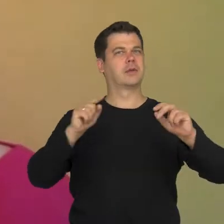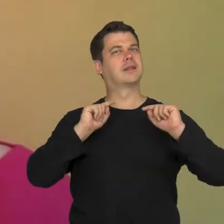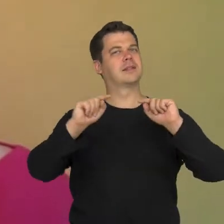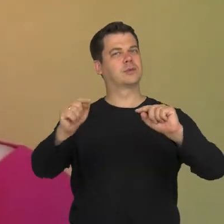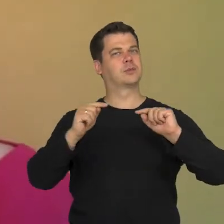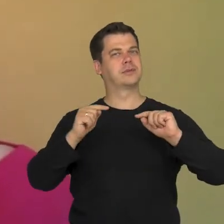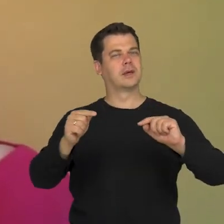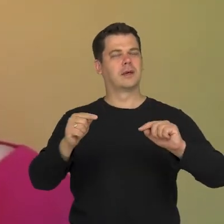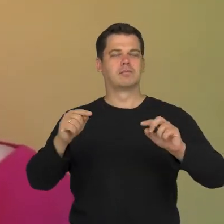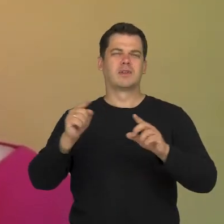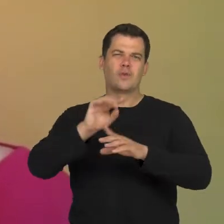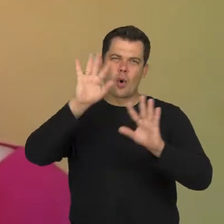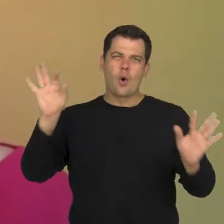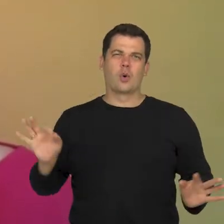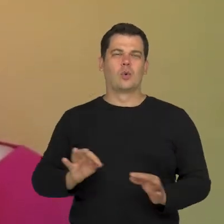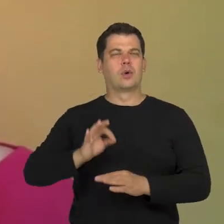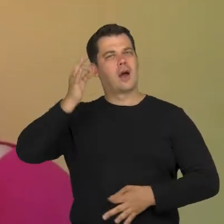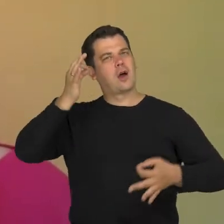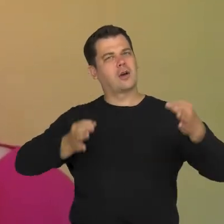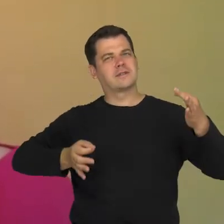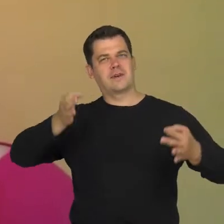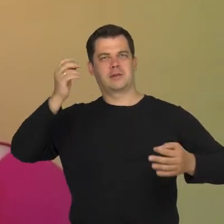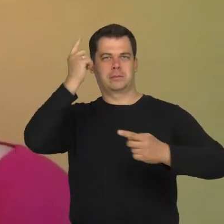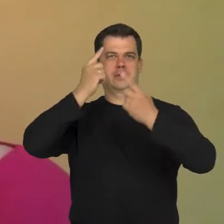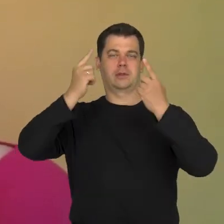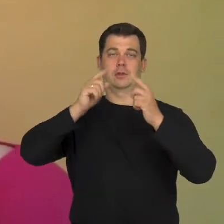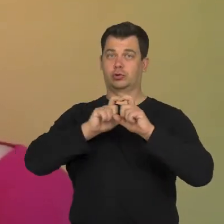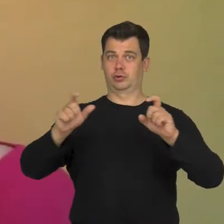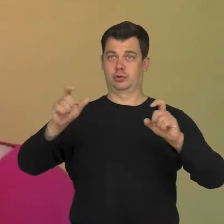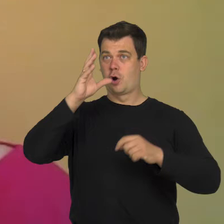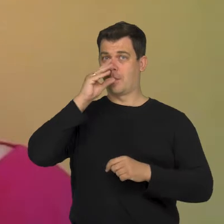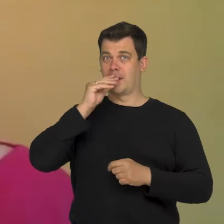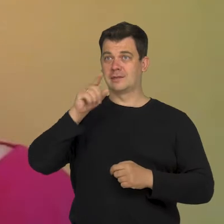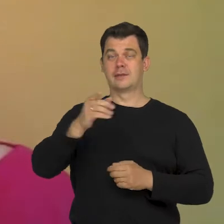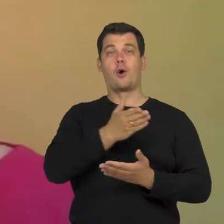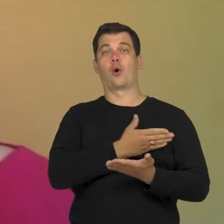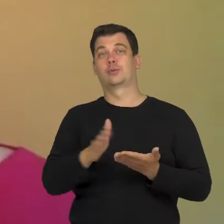and for reflection on how those rejected stare back at us